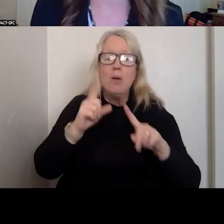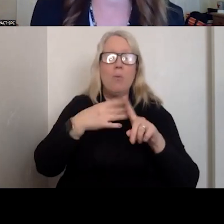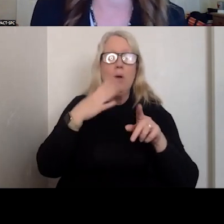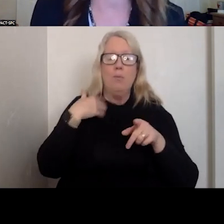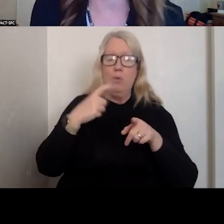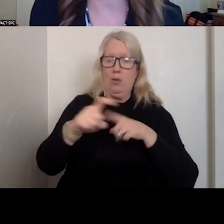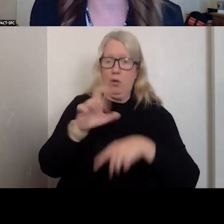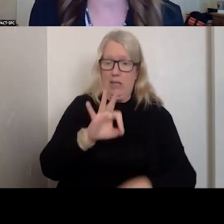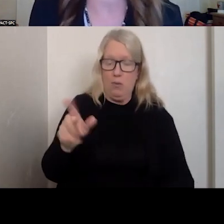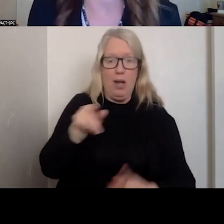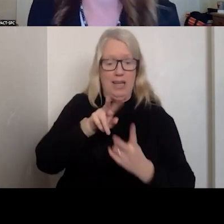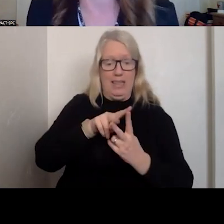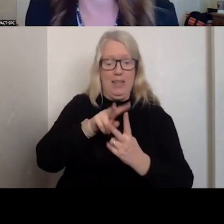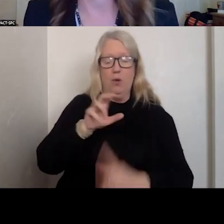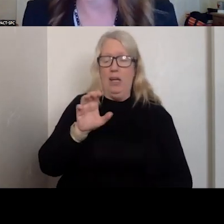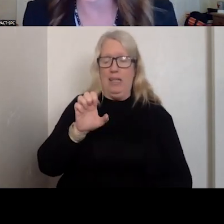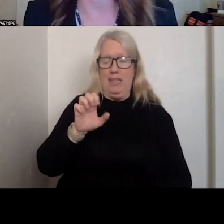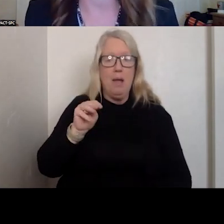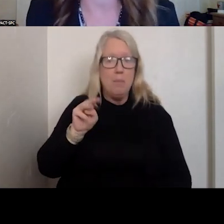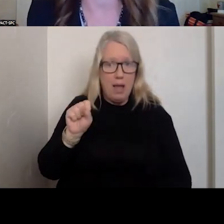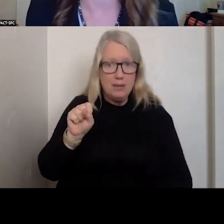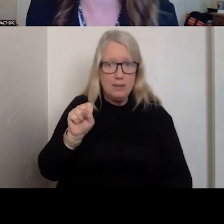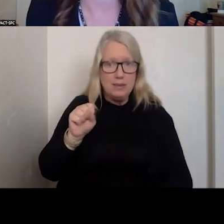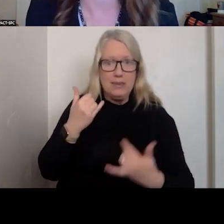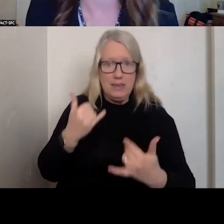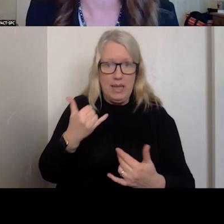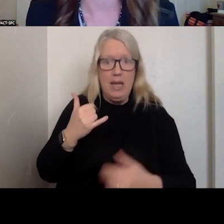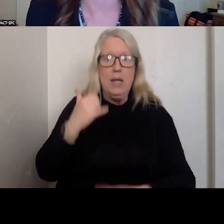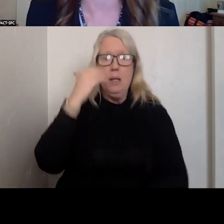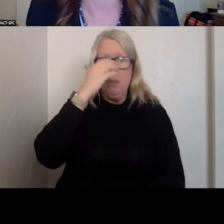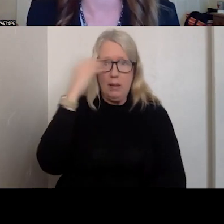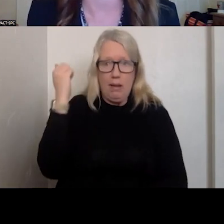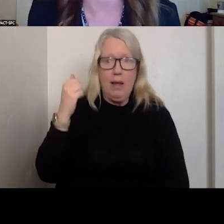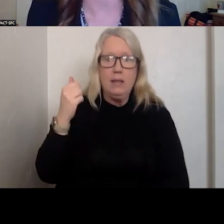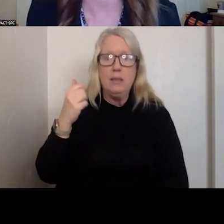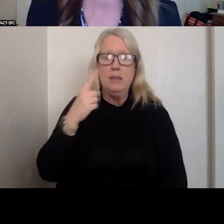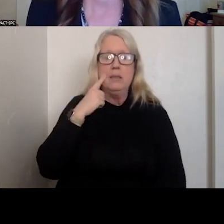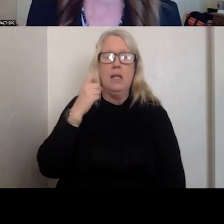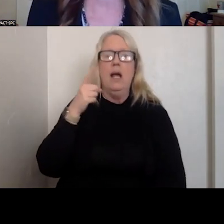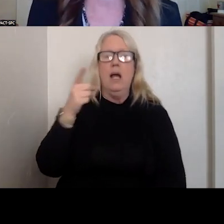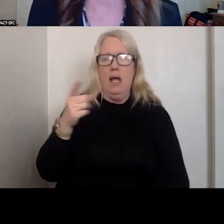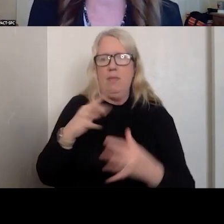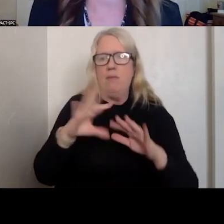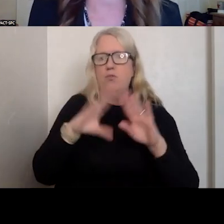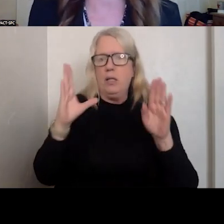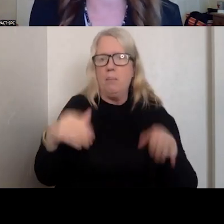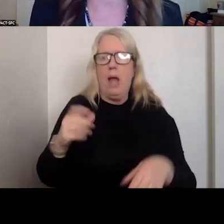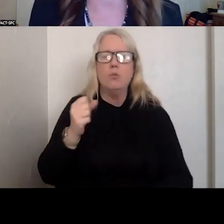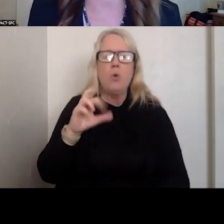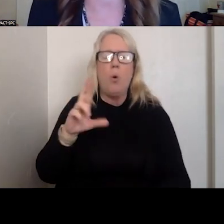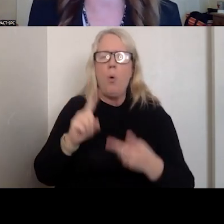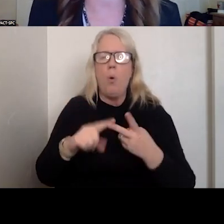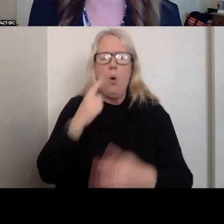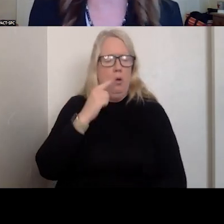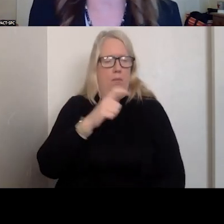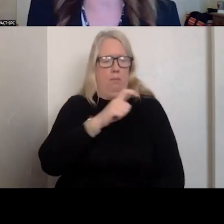EITHER EMS OR POLICE OR SENT OUT OR BOTH.